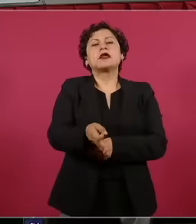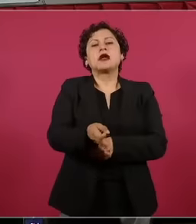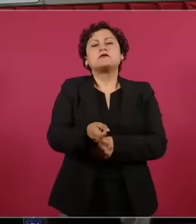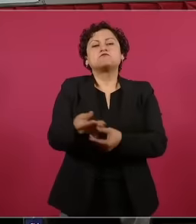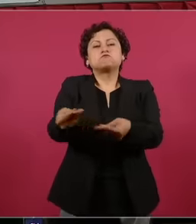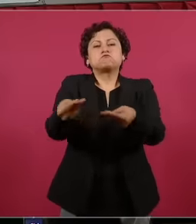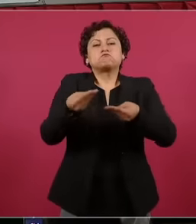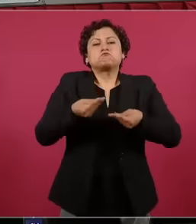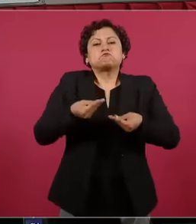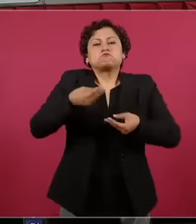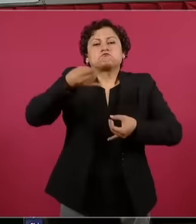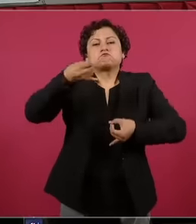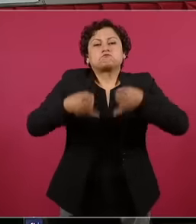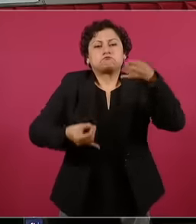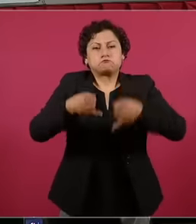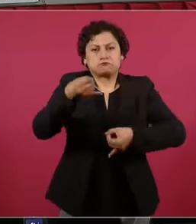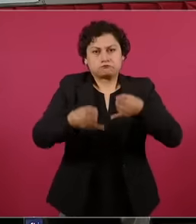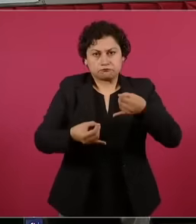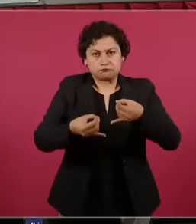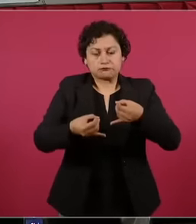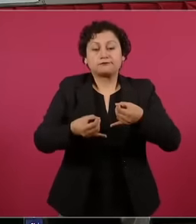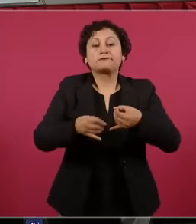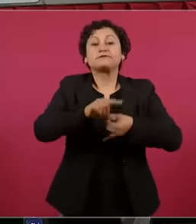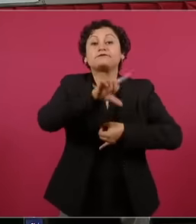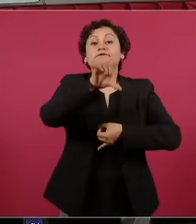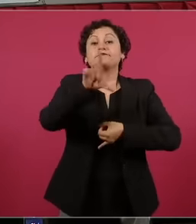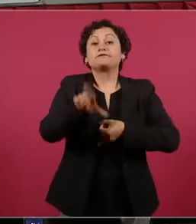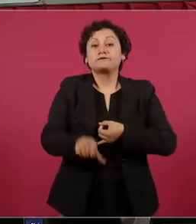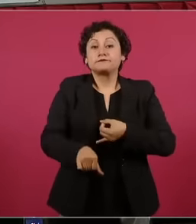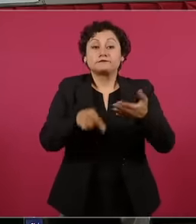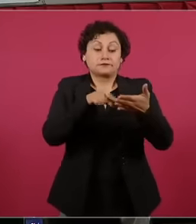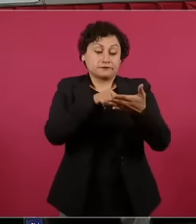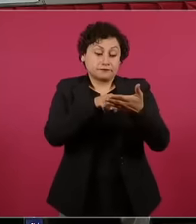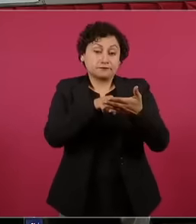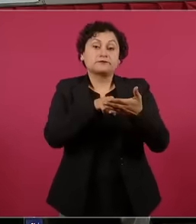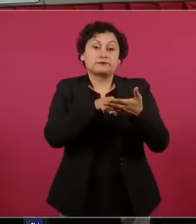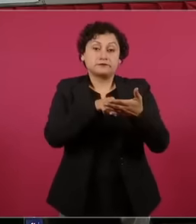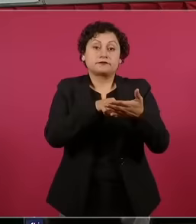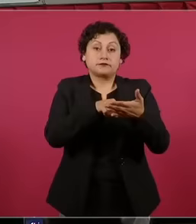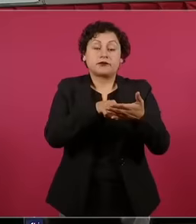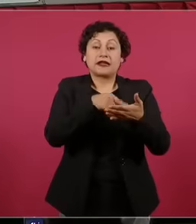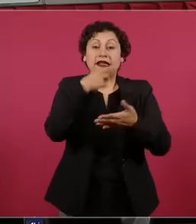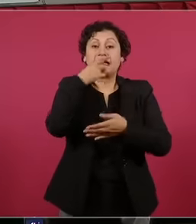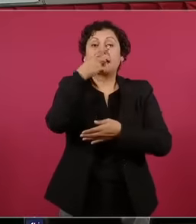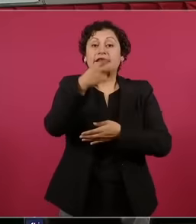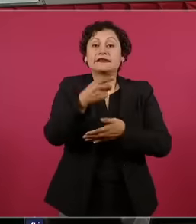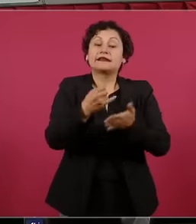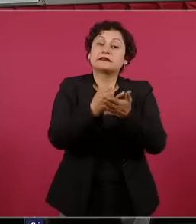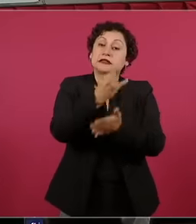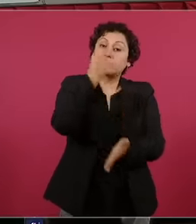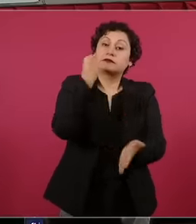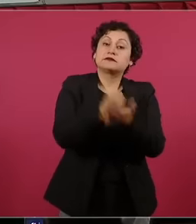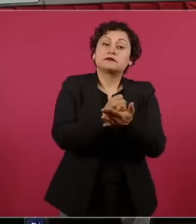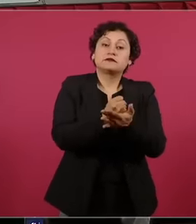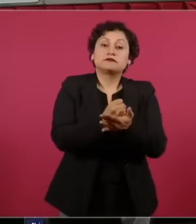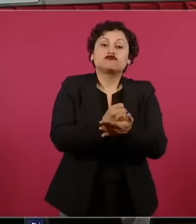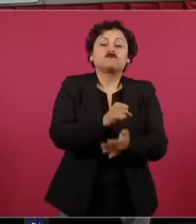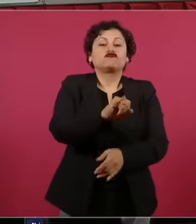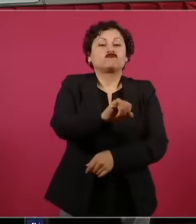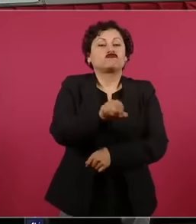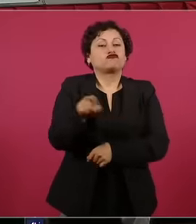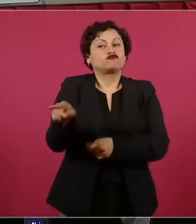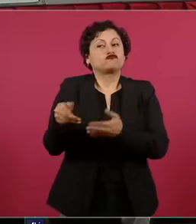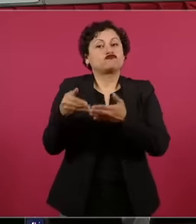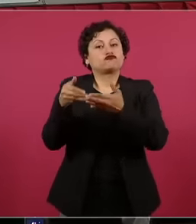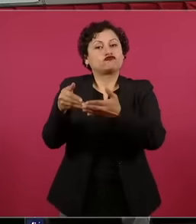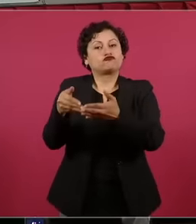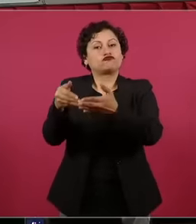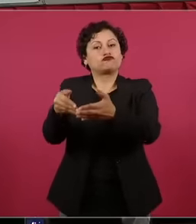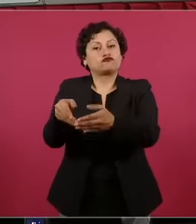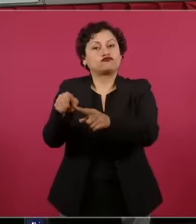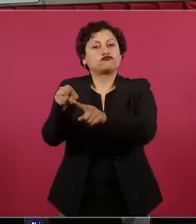resolved that the interoceanic corridor must provide to the complainant to be